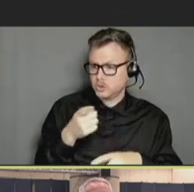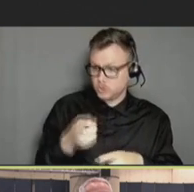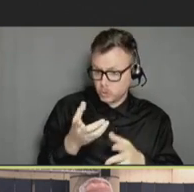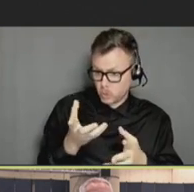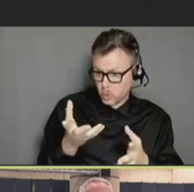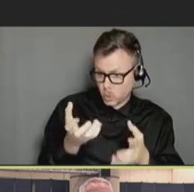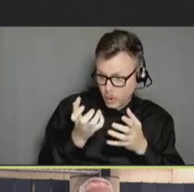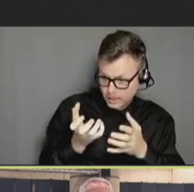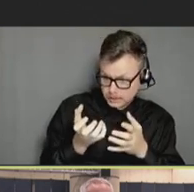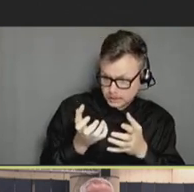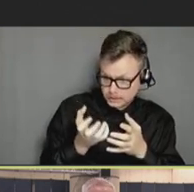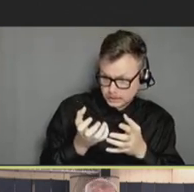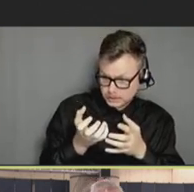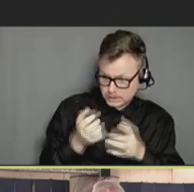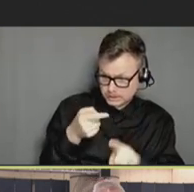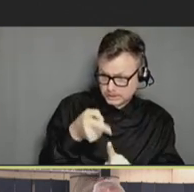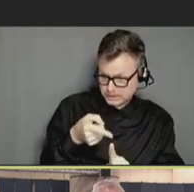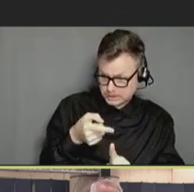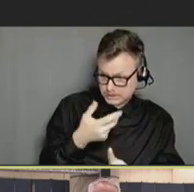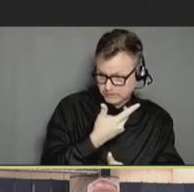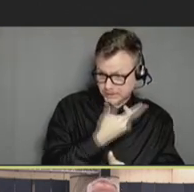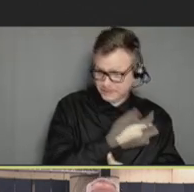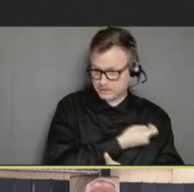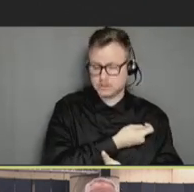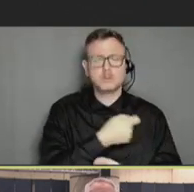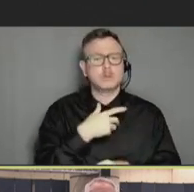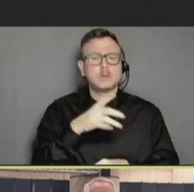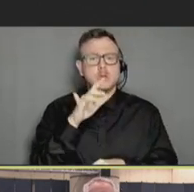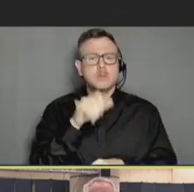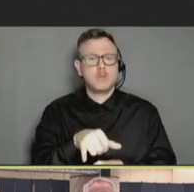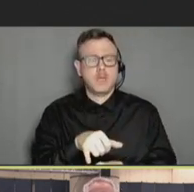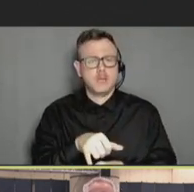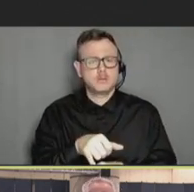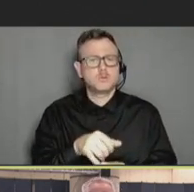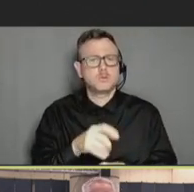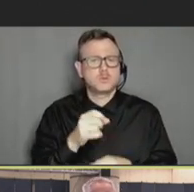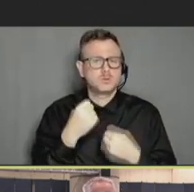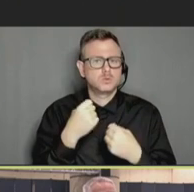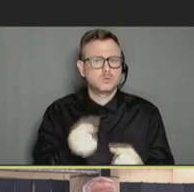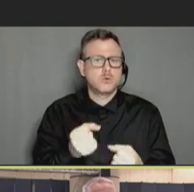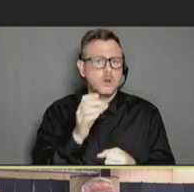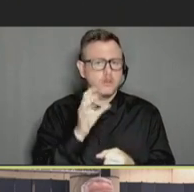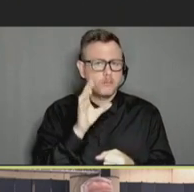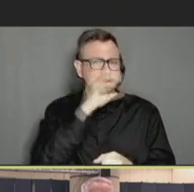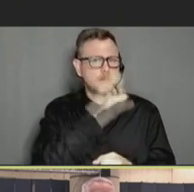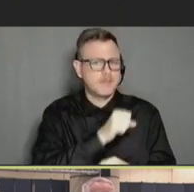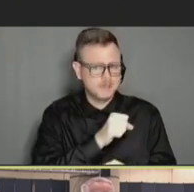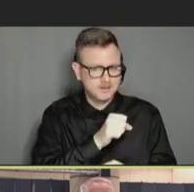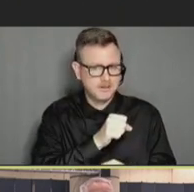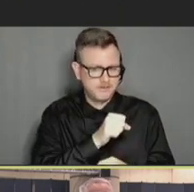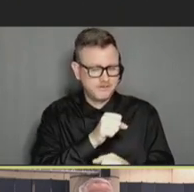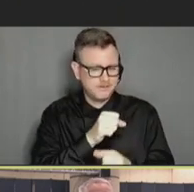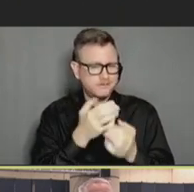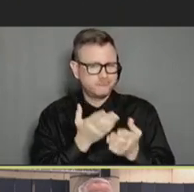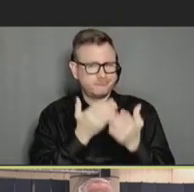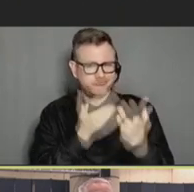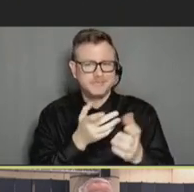X vaccine? So, I think that strong presumptive recommendation is absolutely critical as starting point.